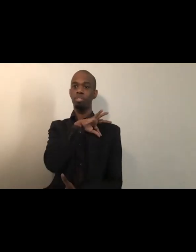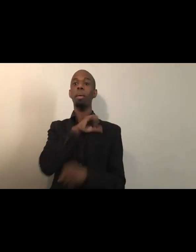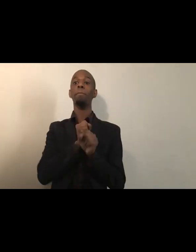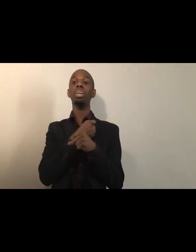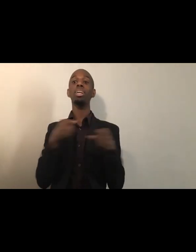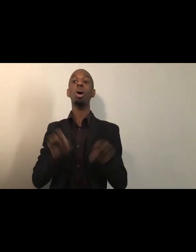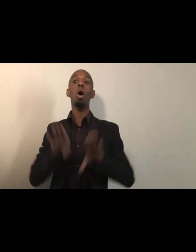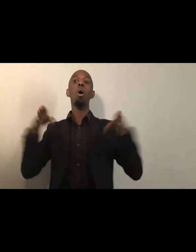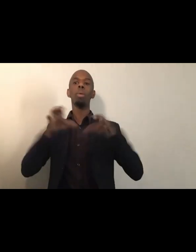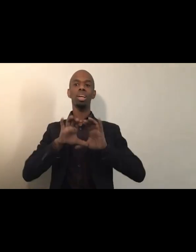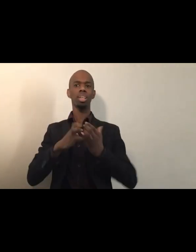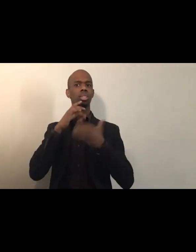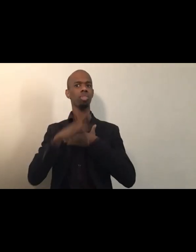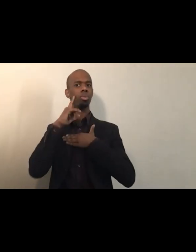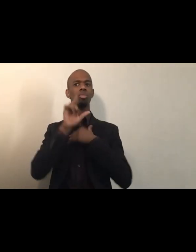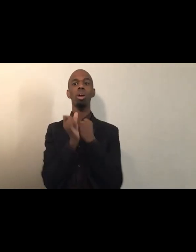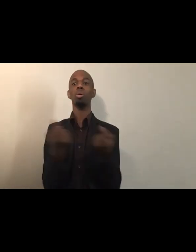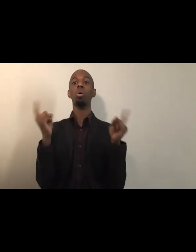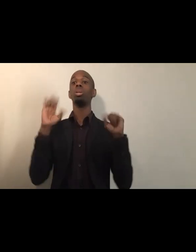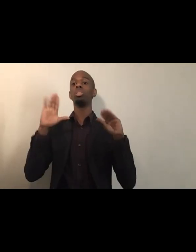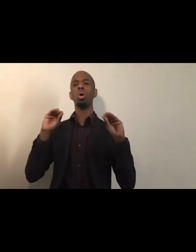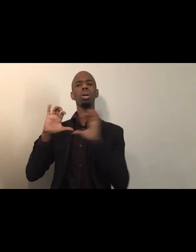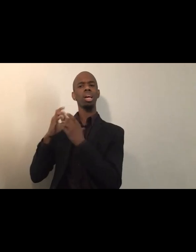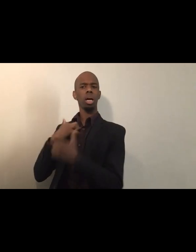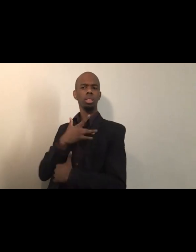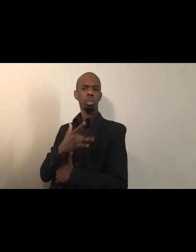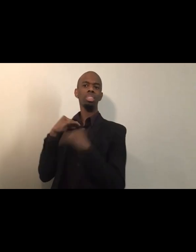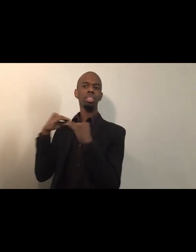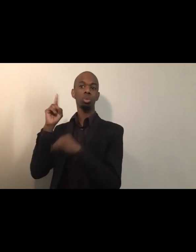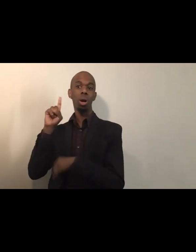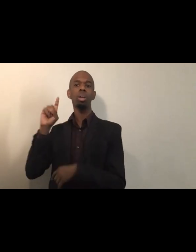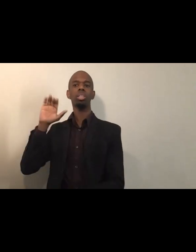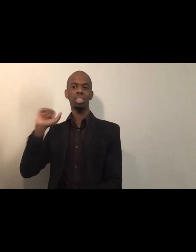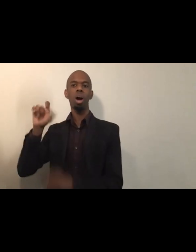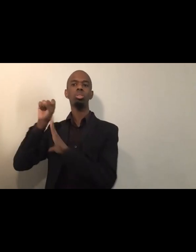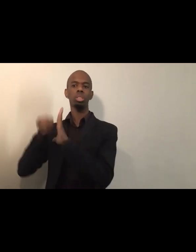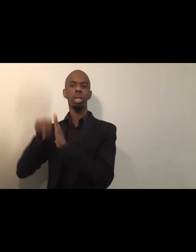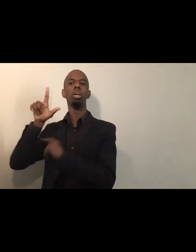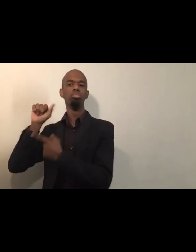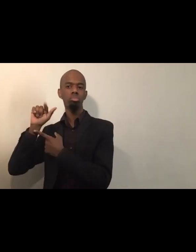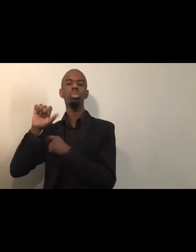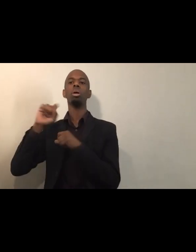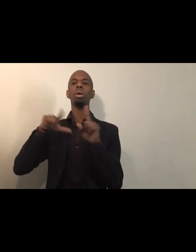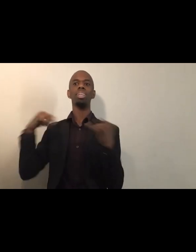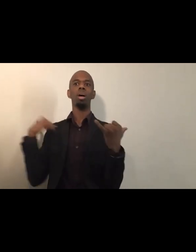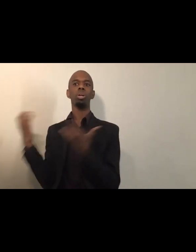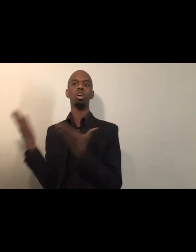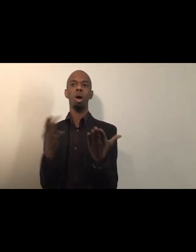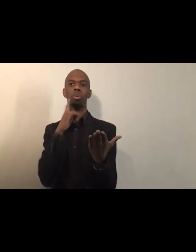that I normally teach at Cal State, LA, that was offered to everyone, and thousands of you all around the globe joined that class.